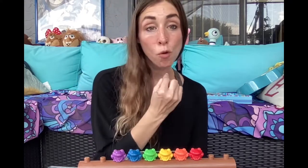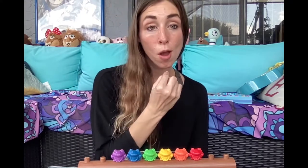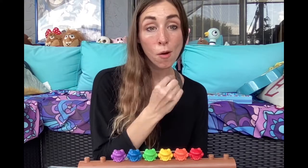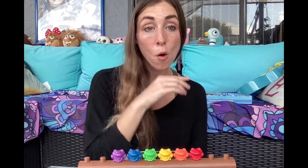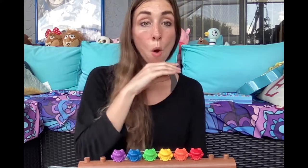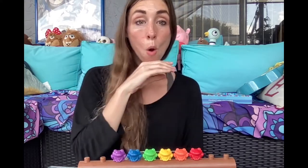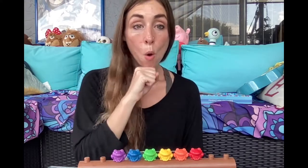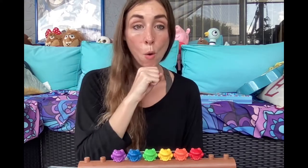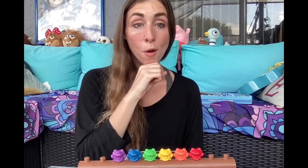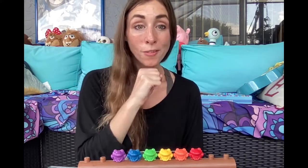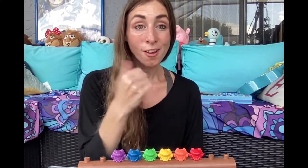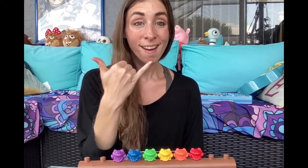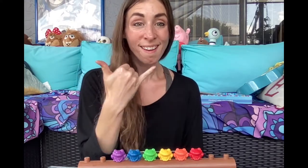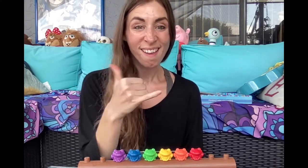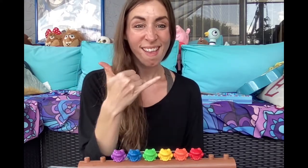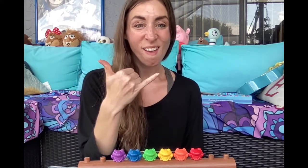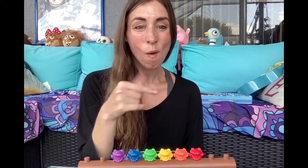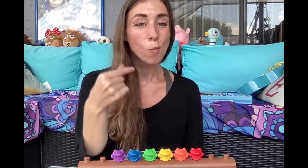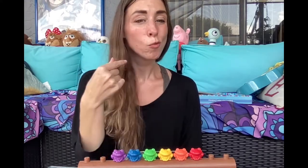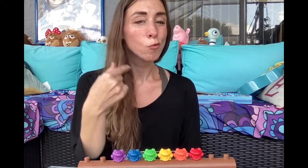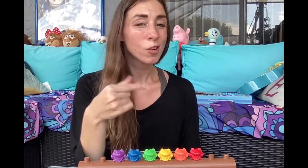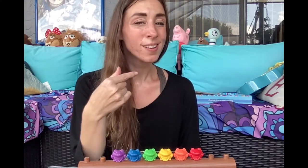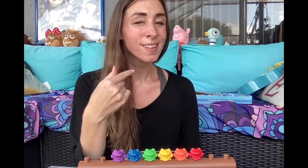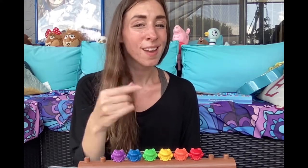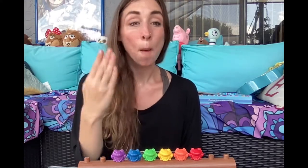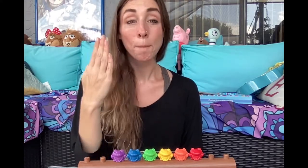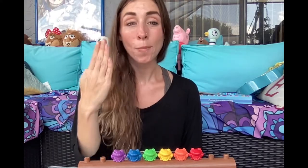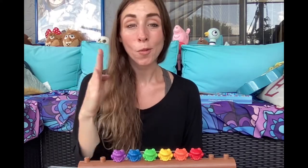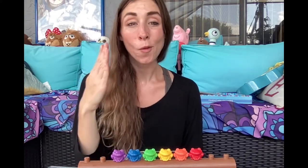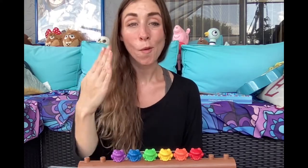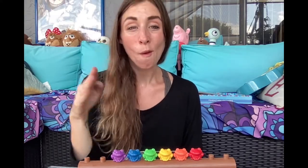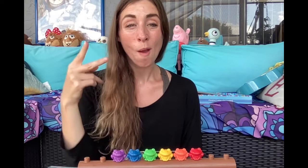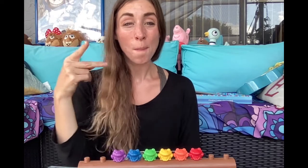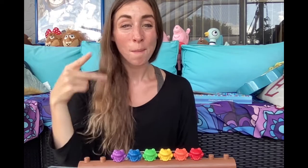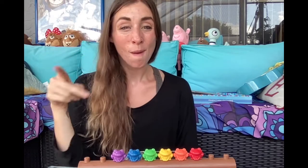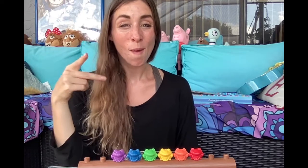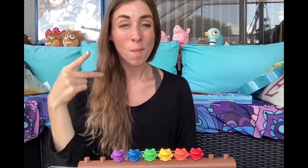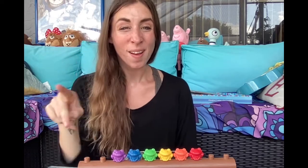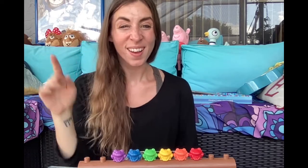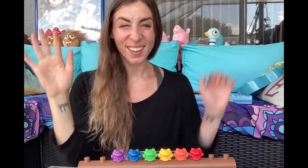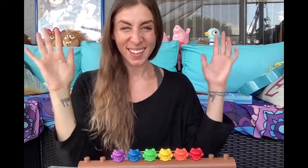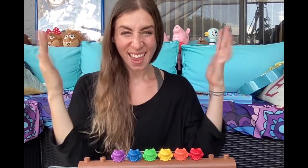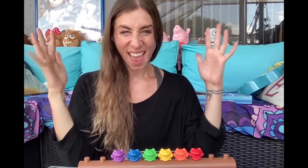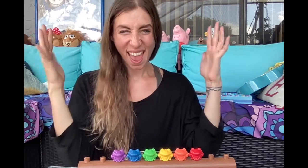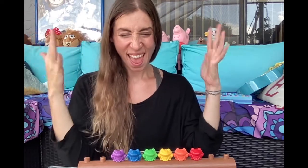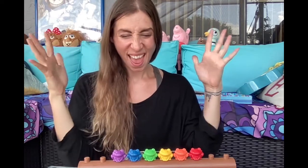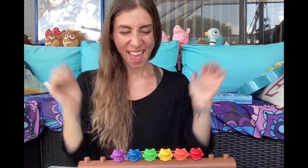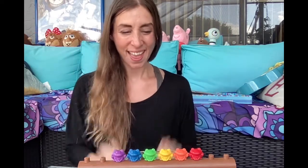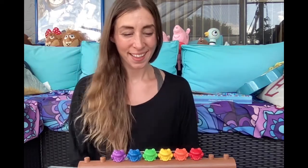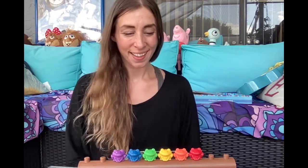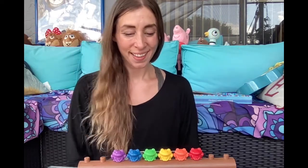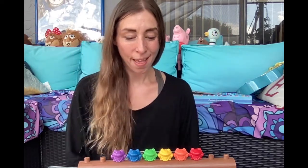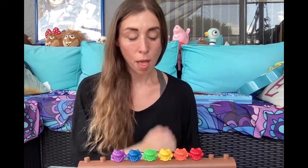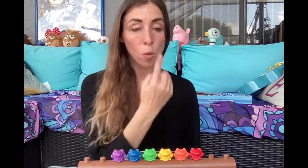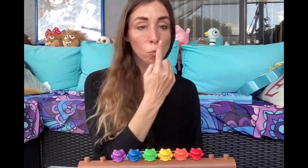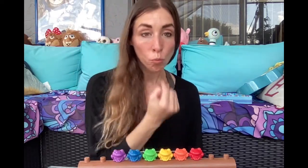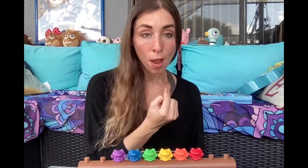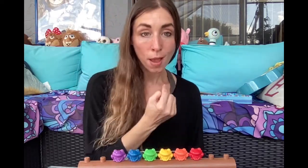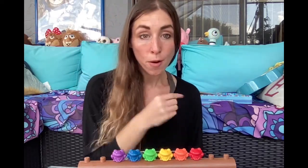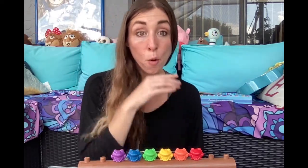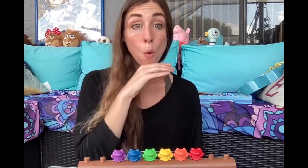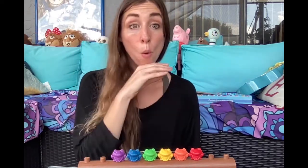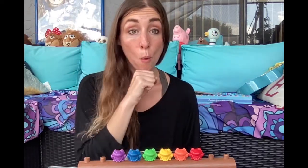Red orange yellow green blue purple